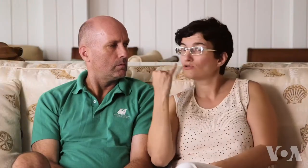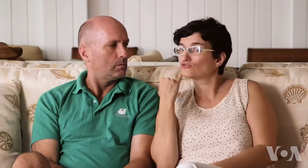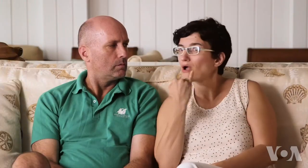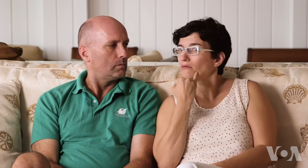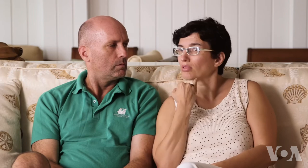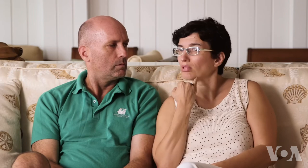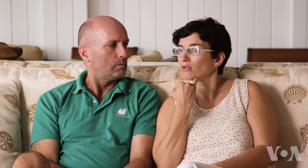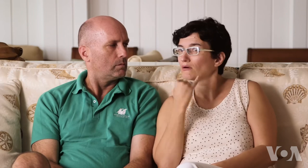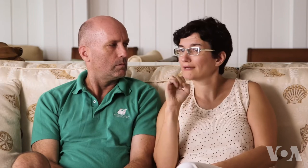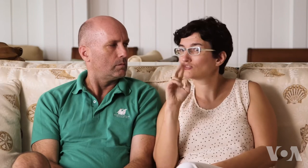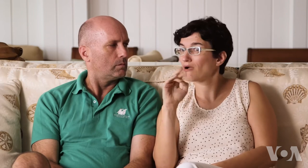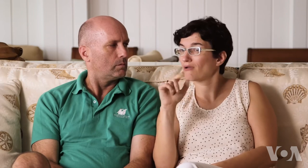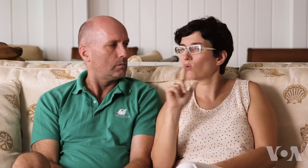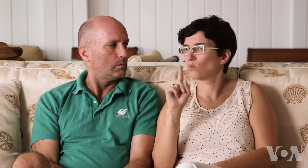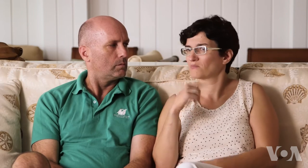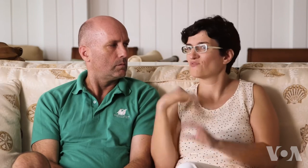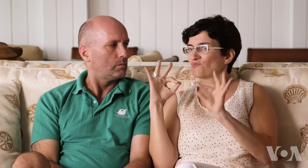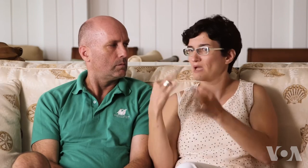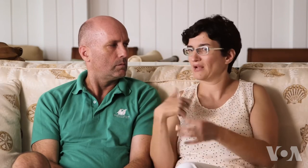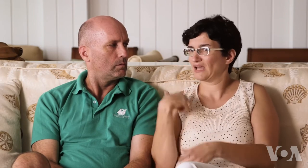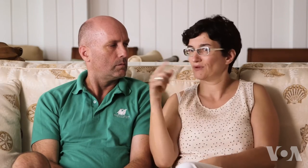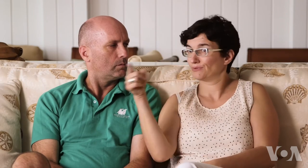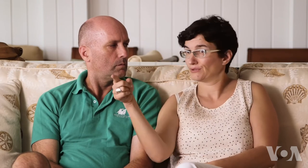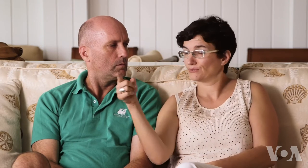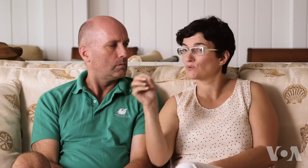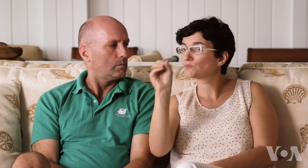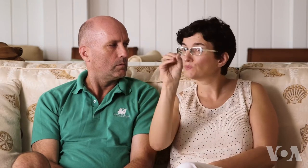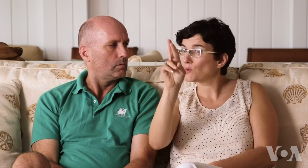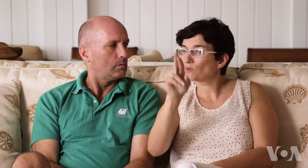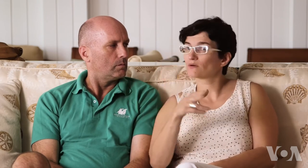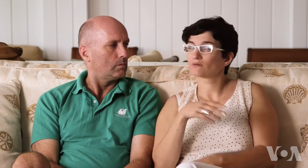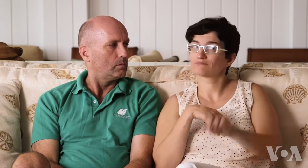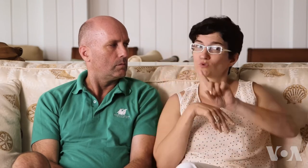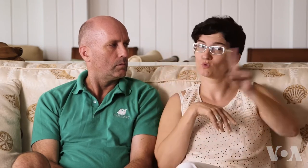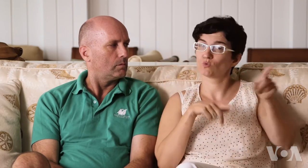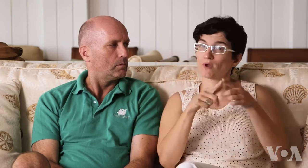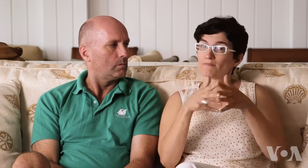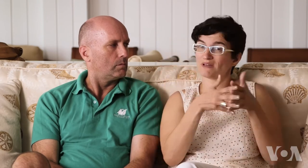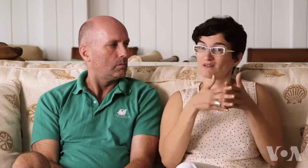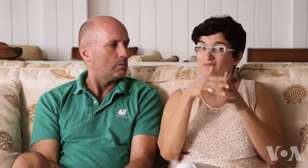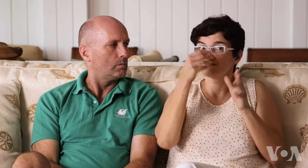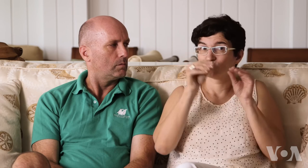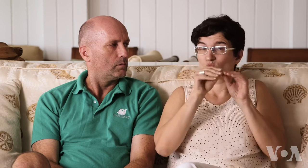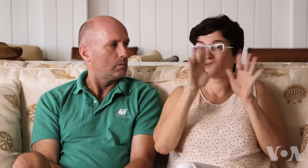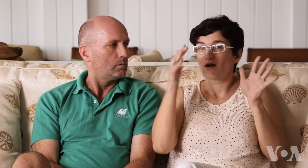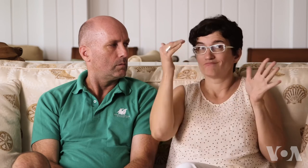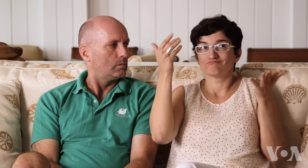We thought we would go to Israel next because we have family living there. But, we were trying to decide whether we go to Israel or to America.